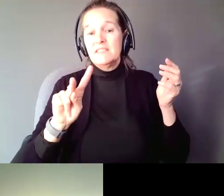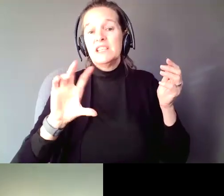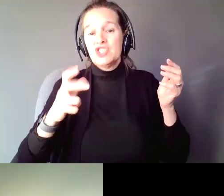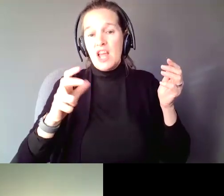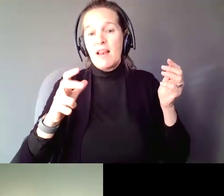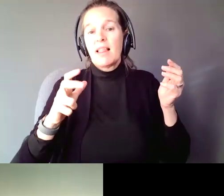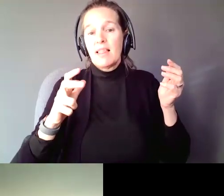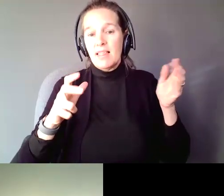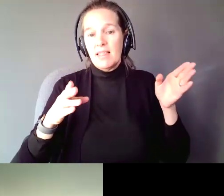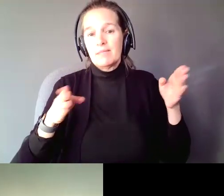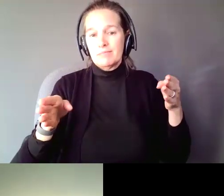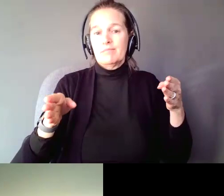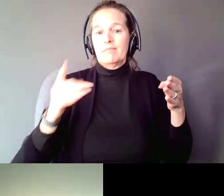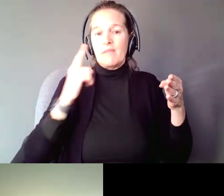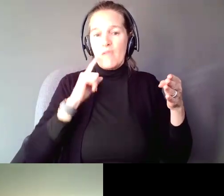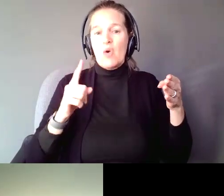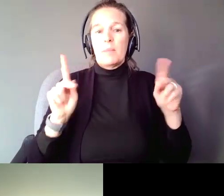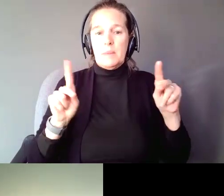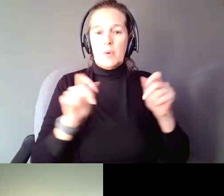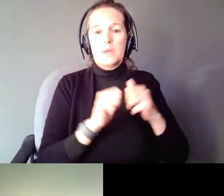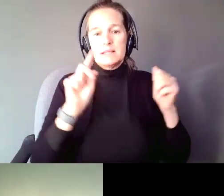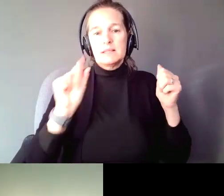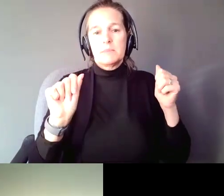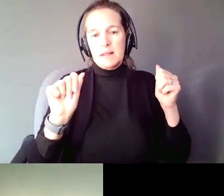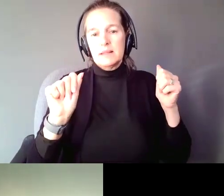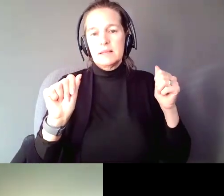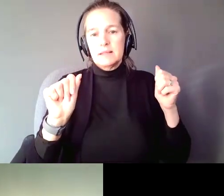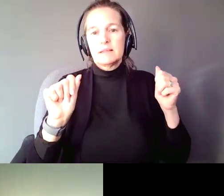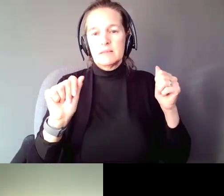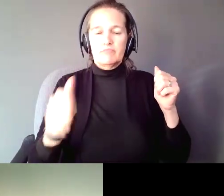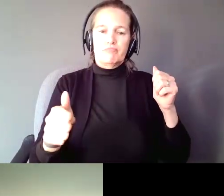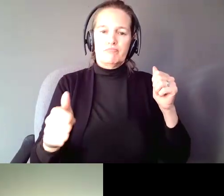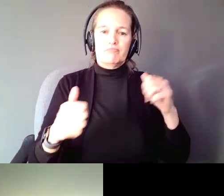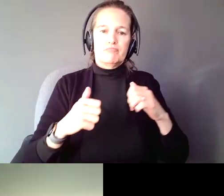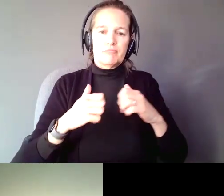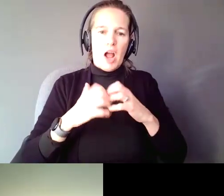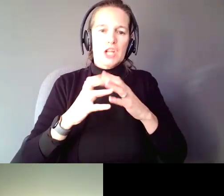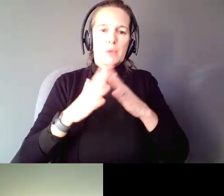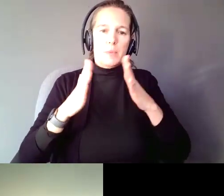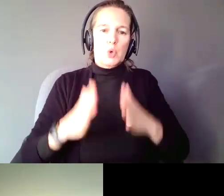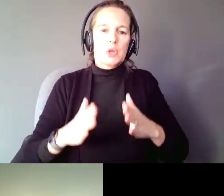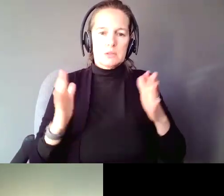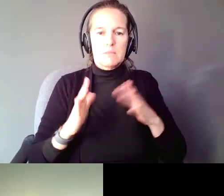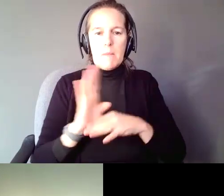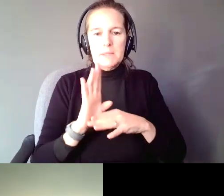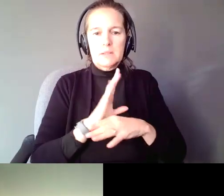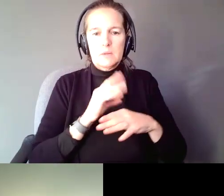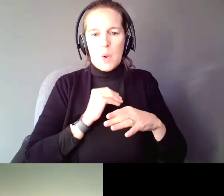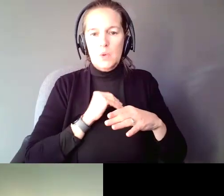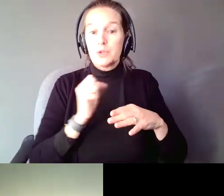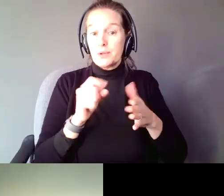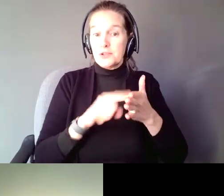geared to individuals with entrepreneur and small business owner opportunities.